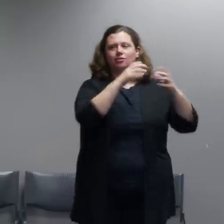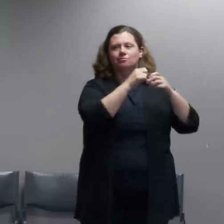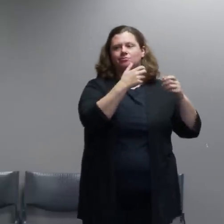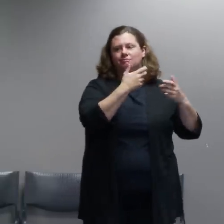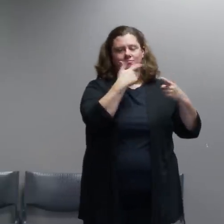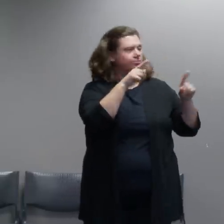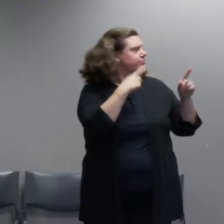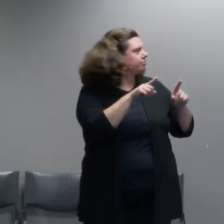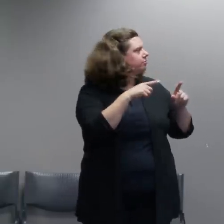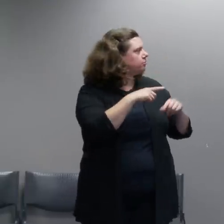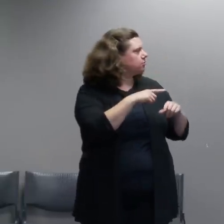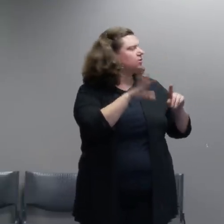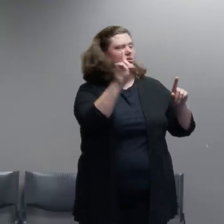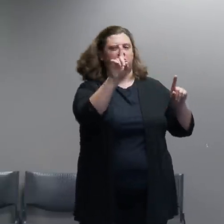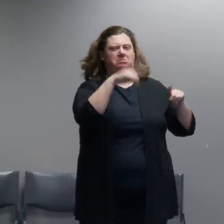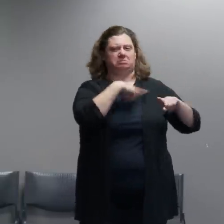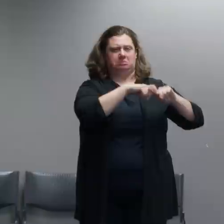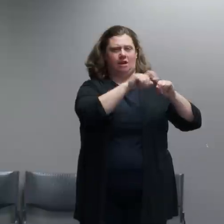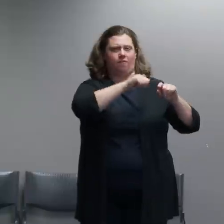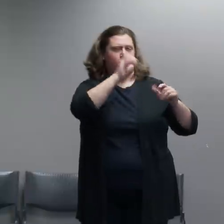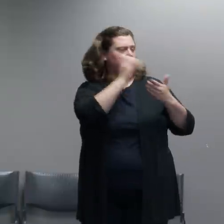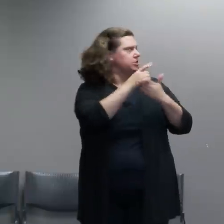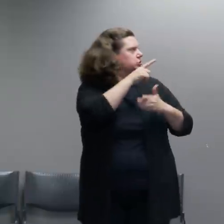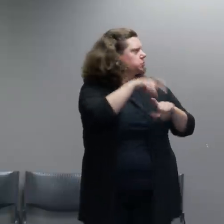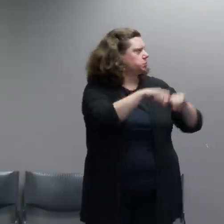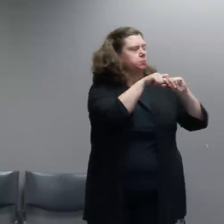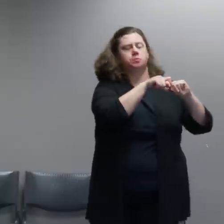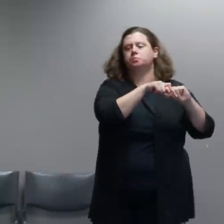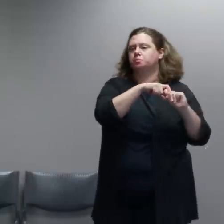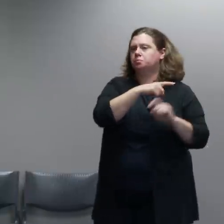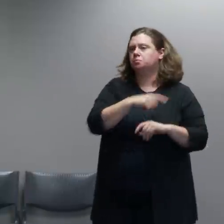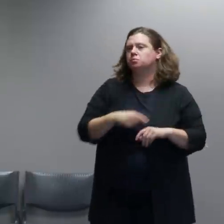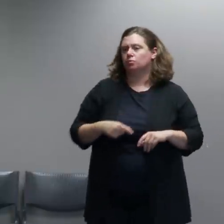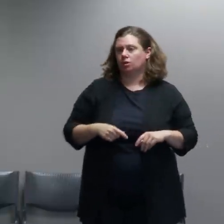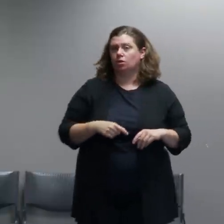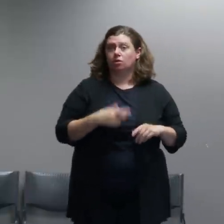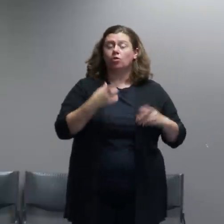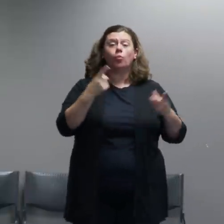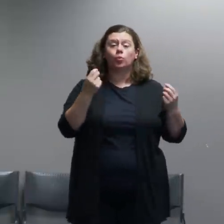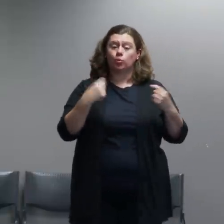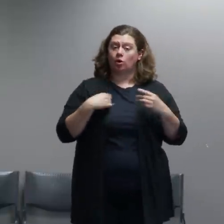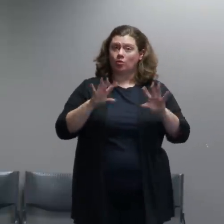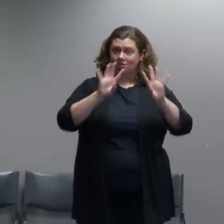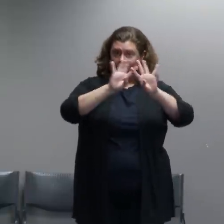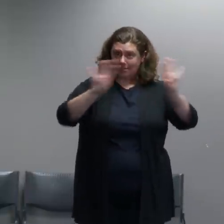but we removed the fence because it had just become the focus of